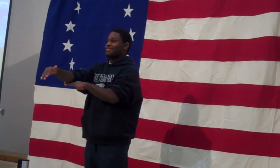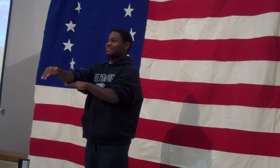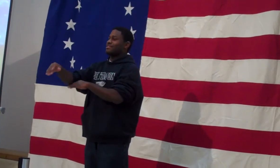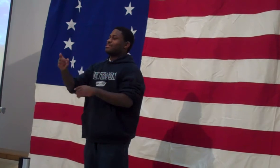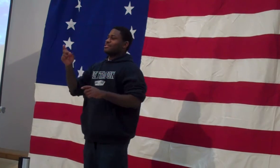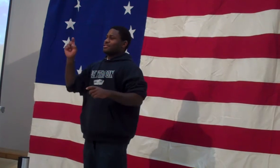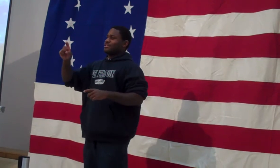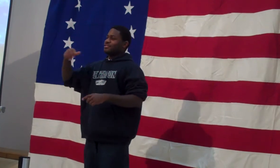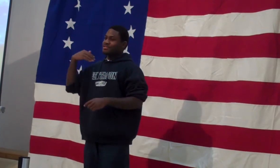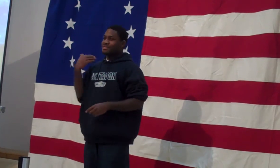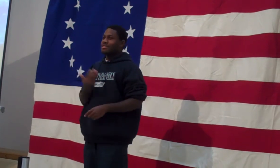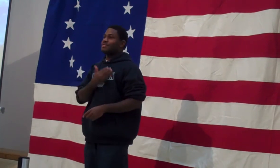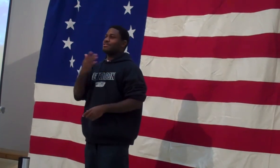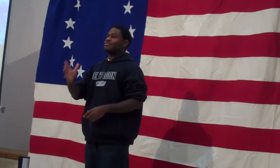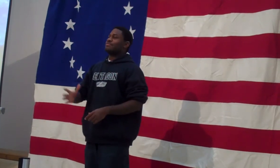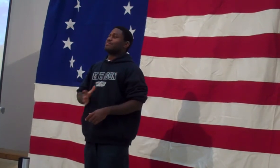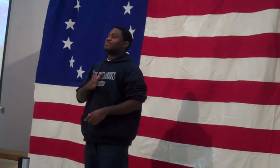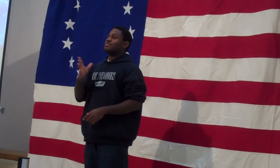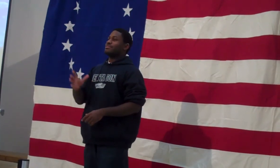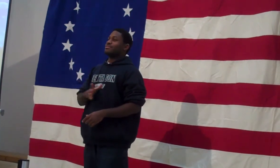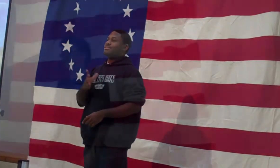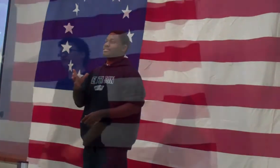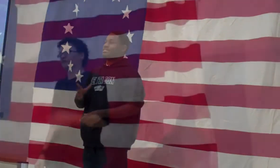Wild nights should be Our luxury!